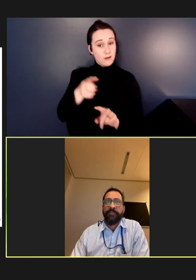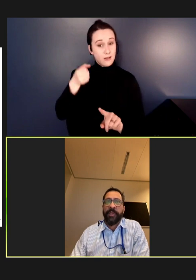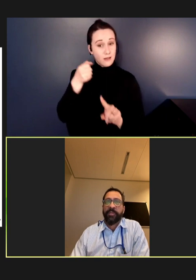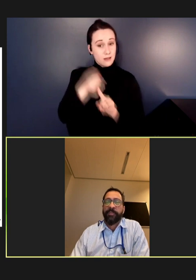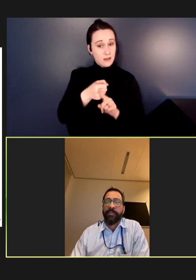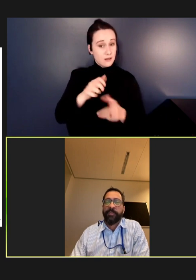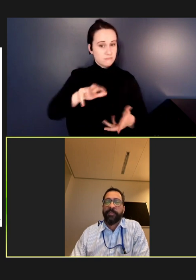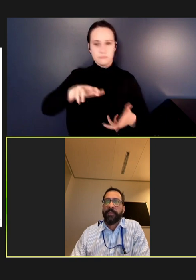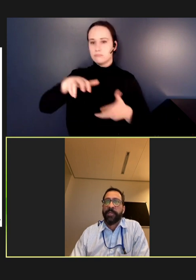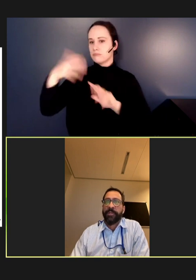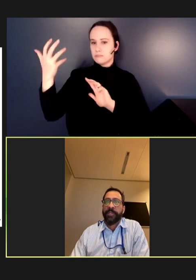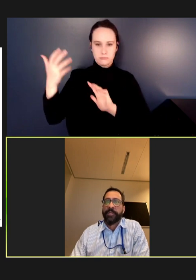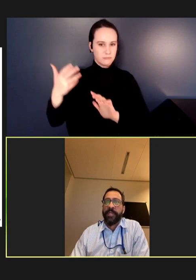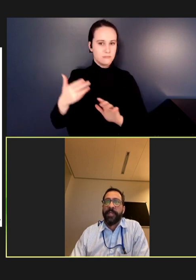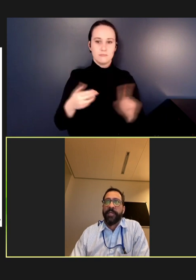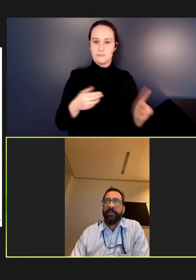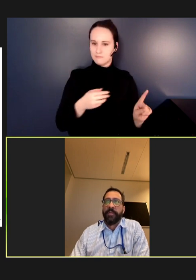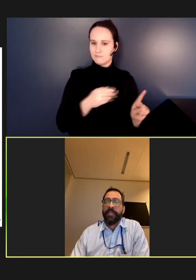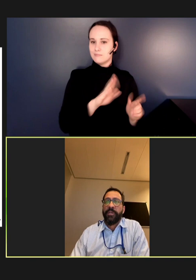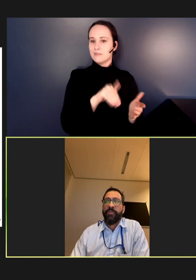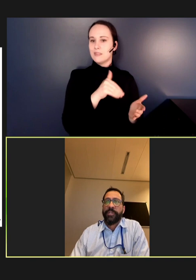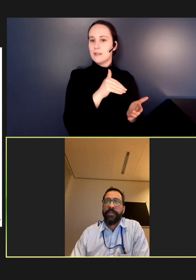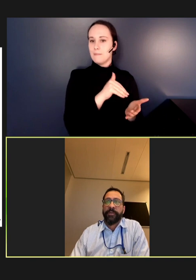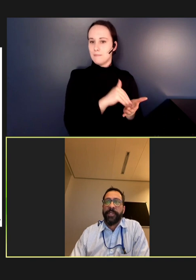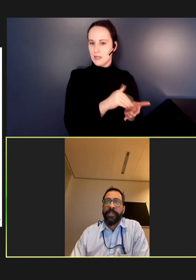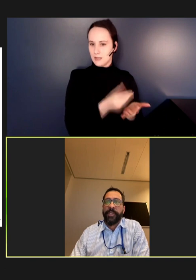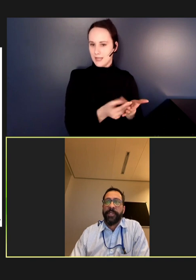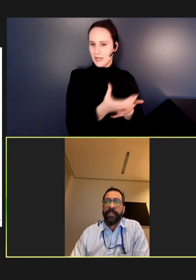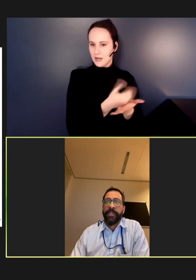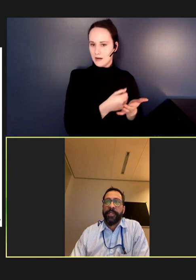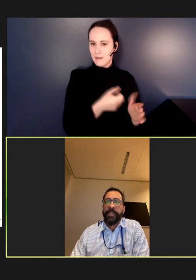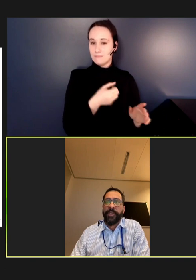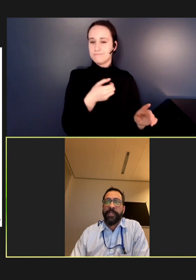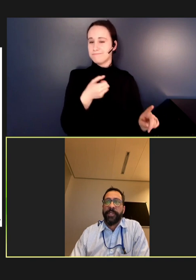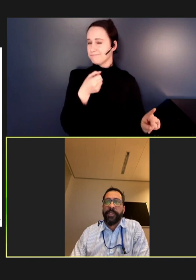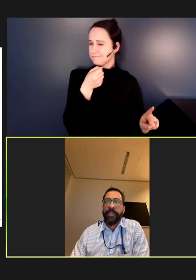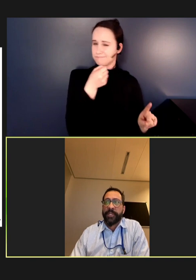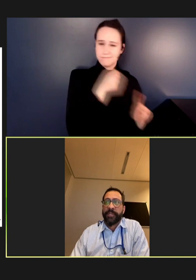felt by the middle-income countries, with a huge decrease in the proportion achieving 95